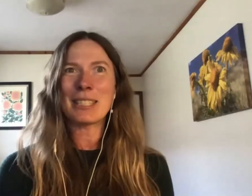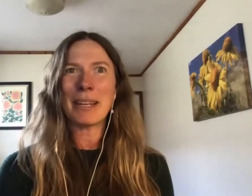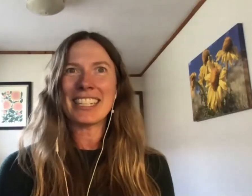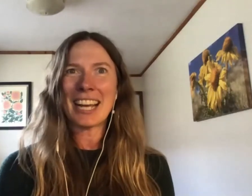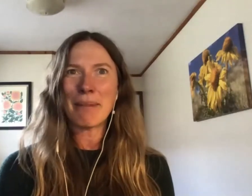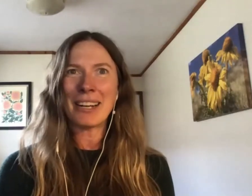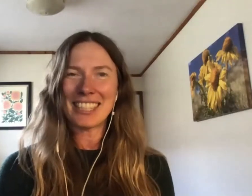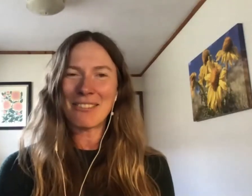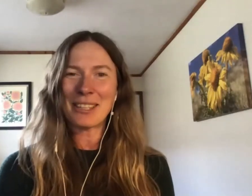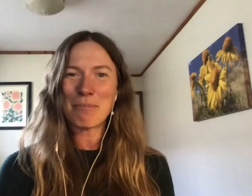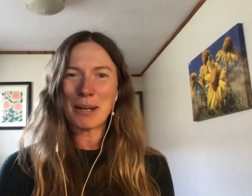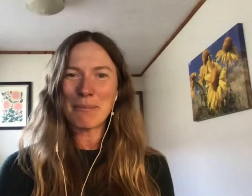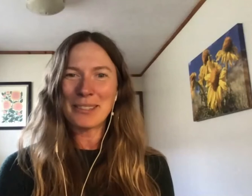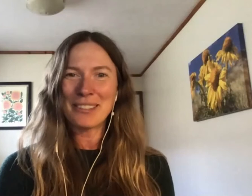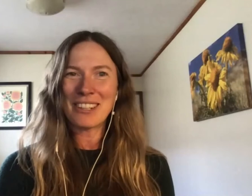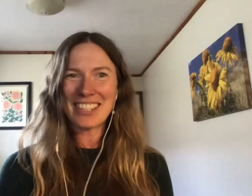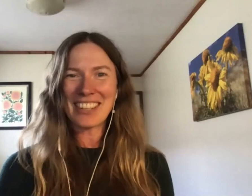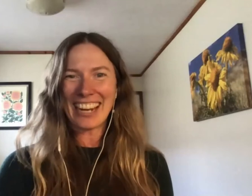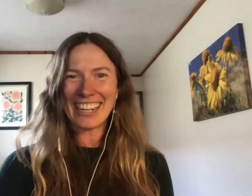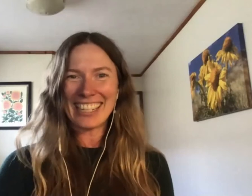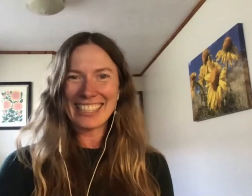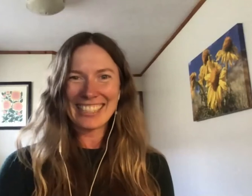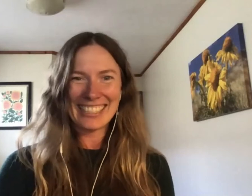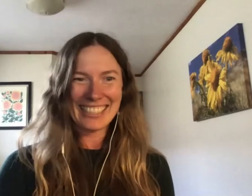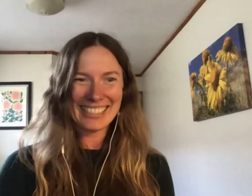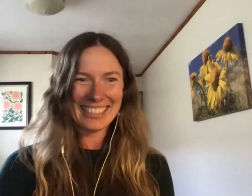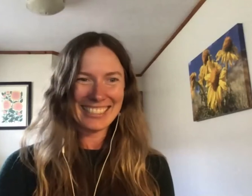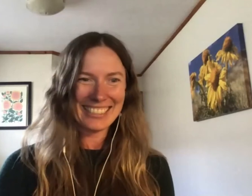spending time outside with her pup. Welcome, Cara!